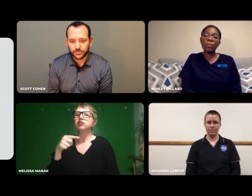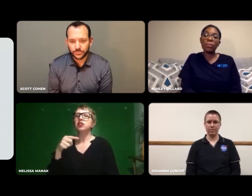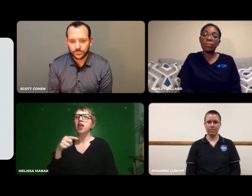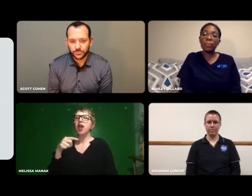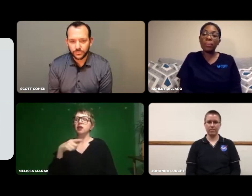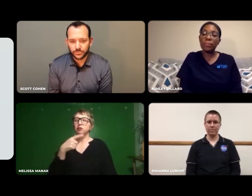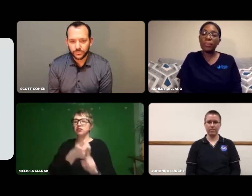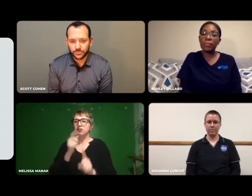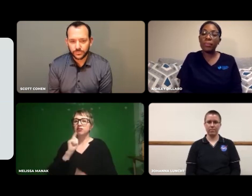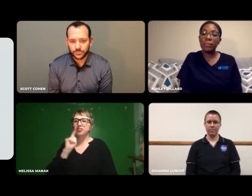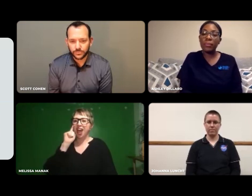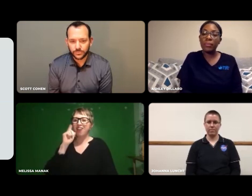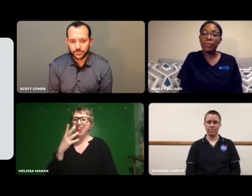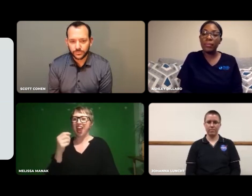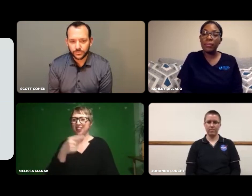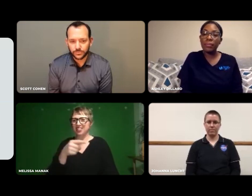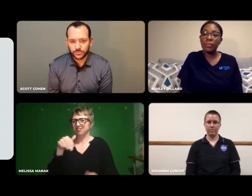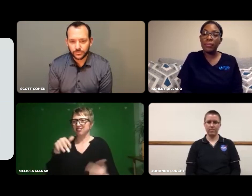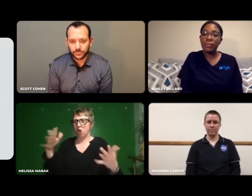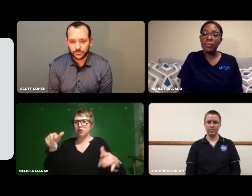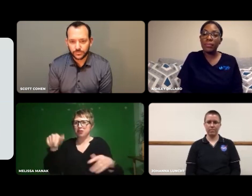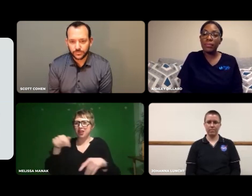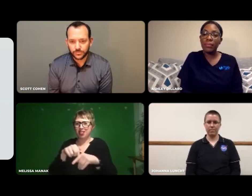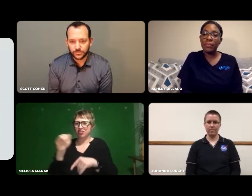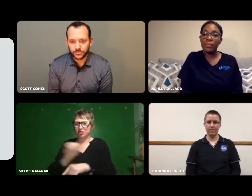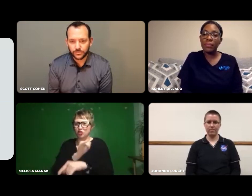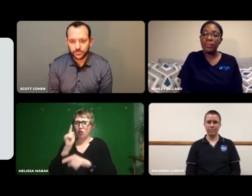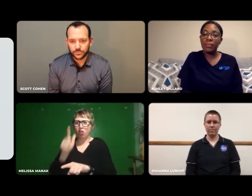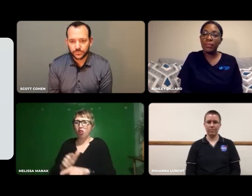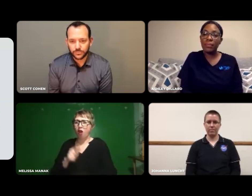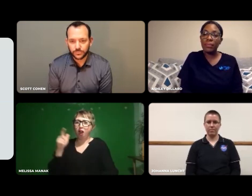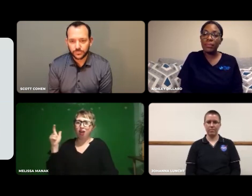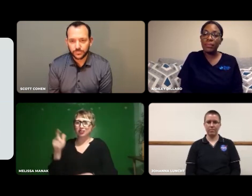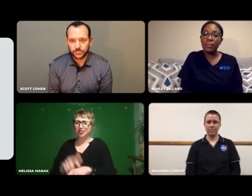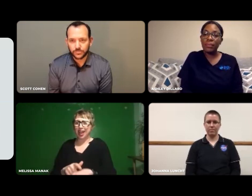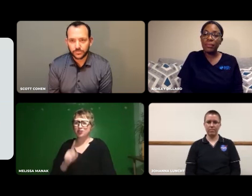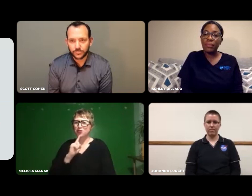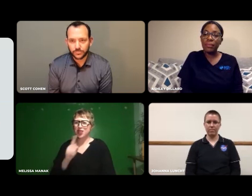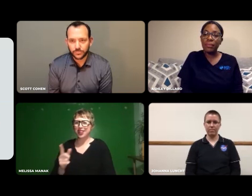He is deaf himself and has been in the industry for a long time.